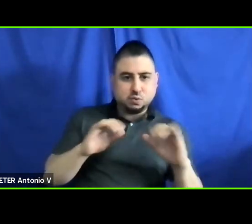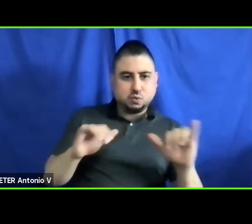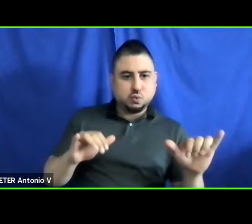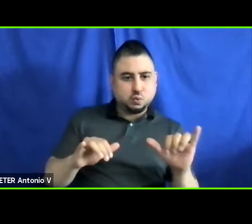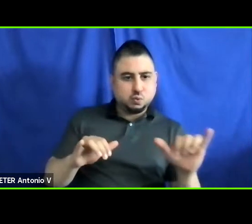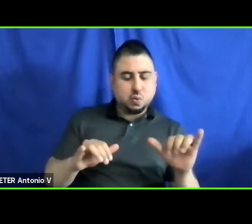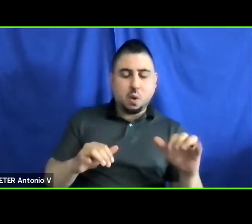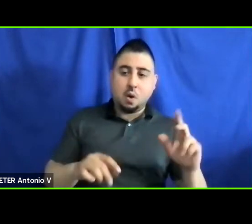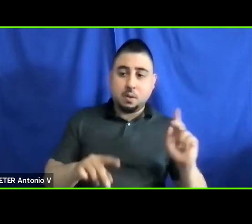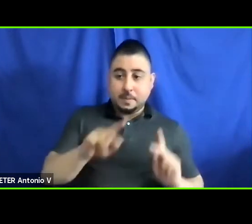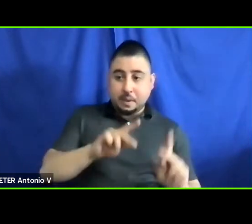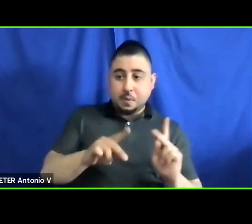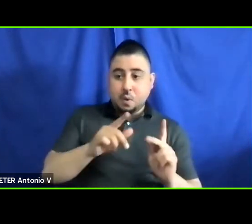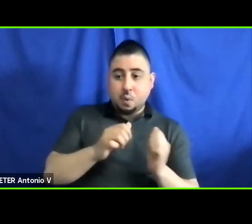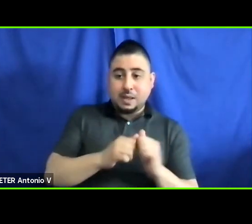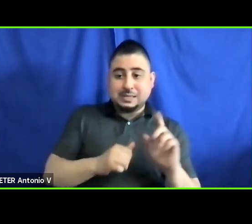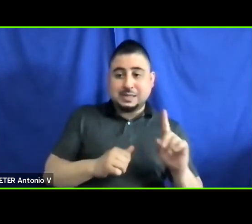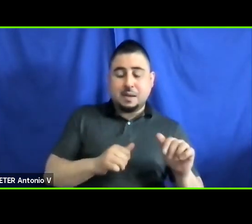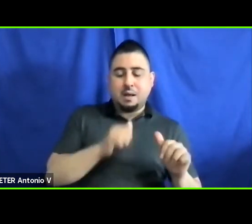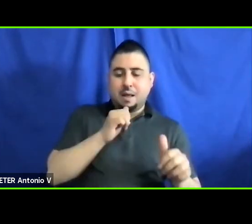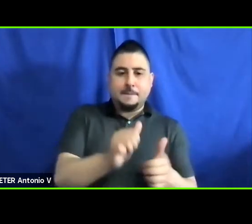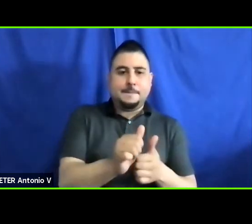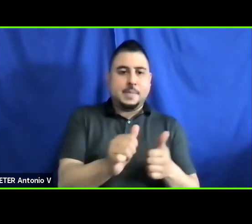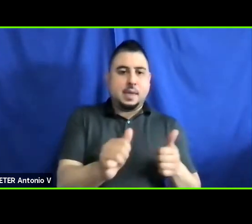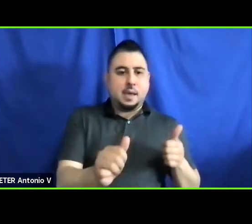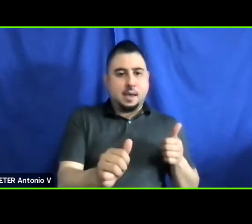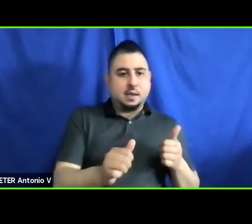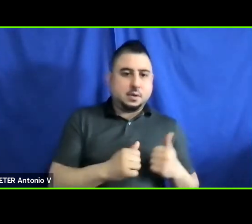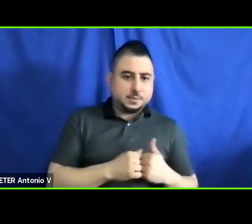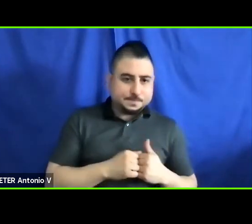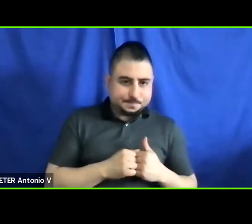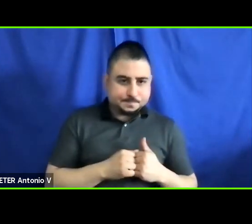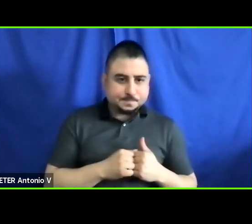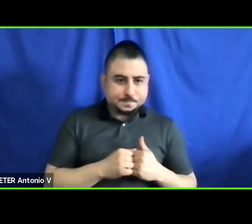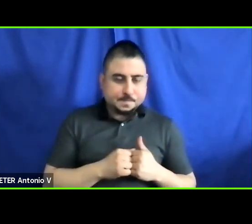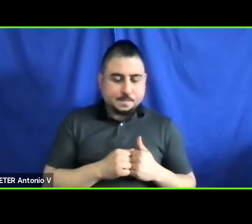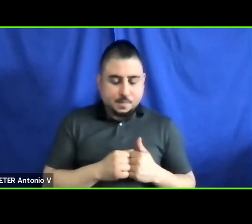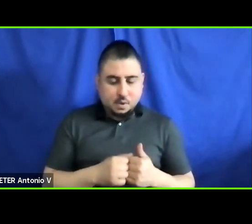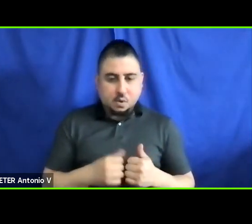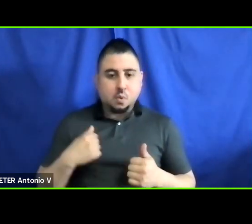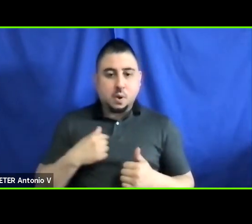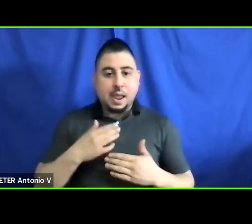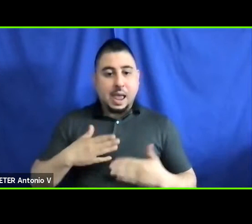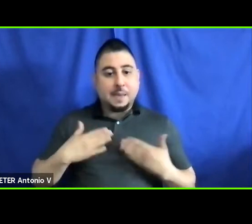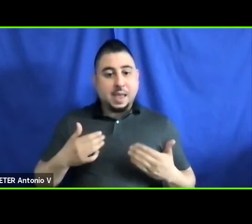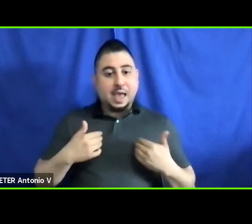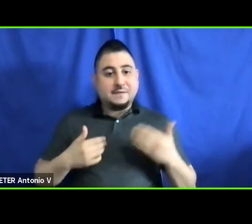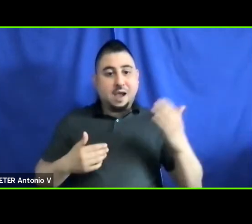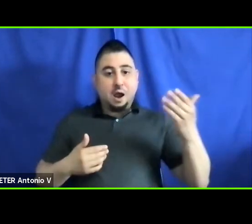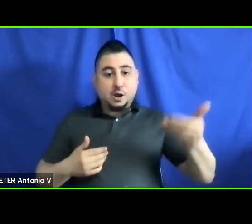with disabilities are not left behind. We are pleased to have guest speakers joining